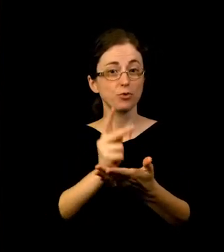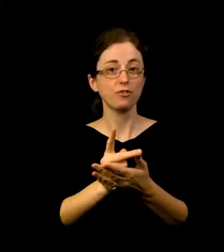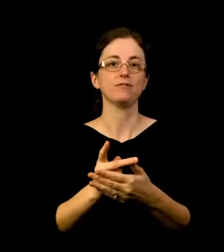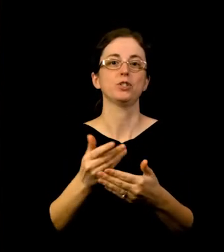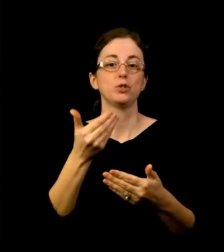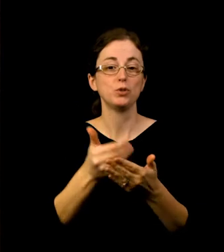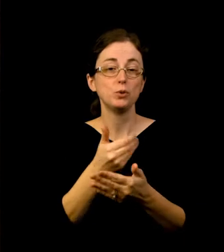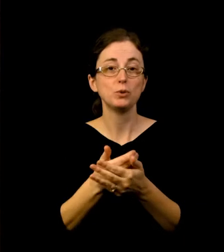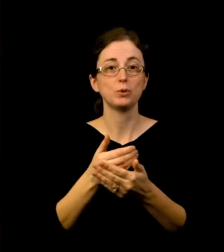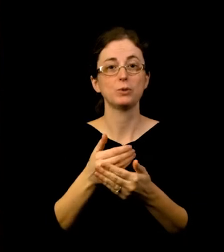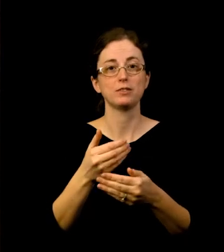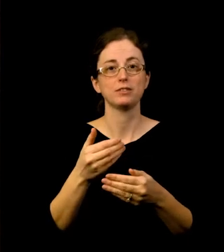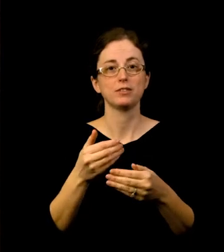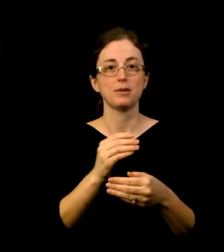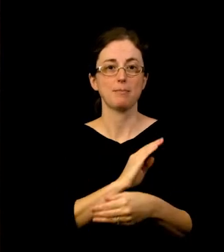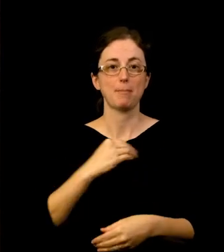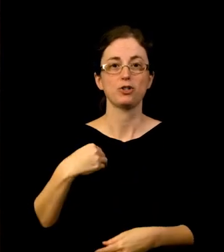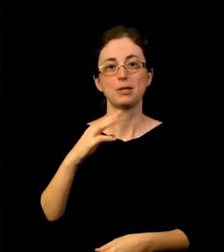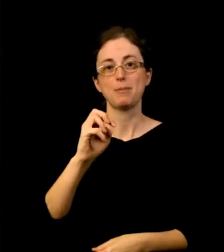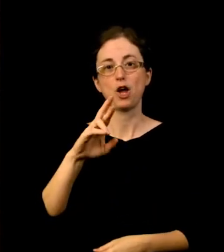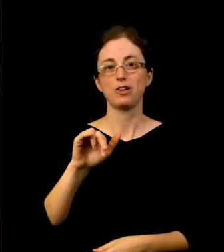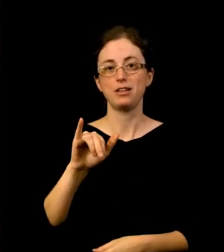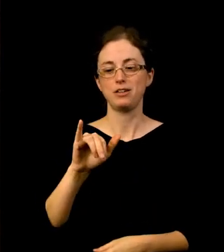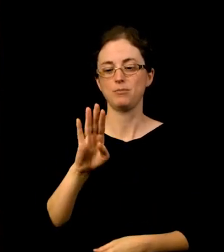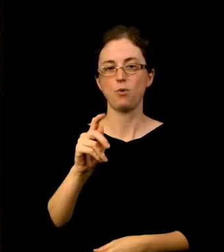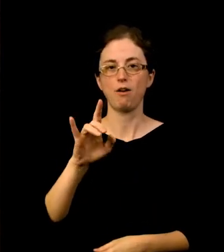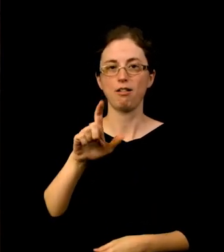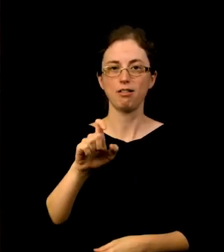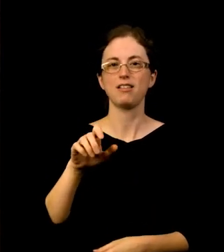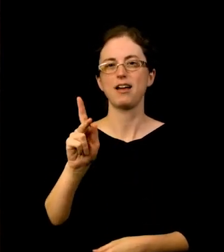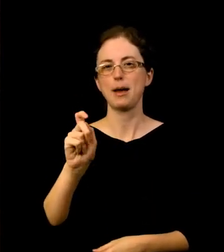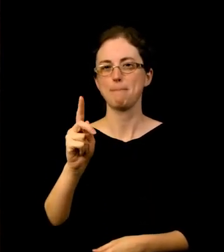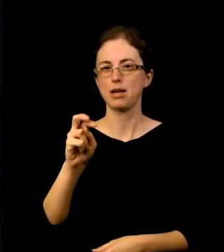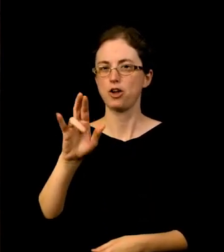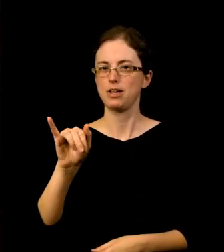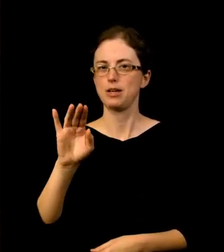Mary Boyle and Kaberi Banerjee Murthy; and four who are returning trustees —